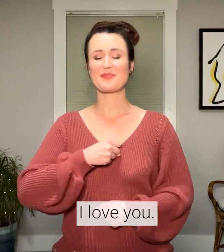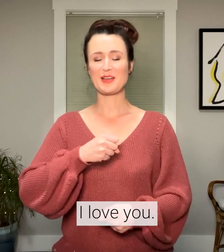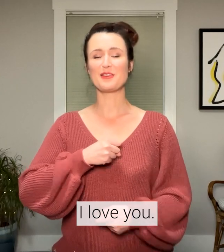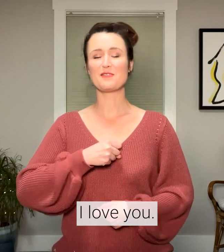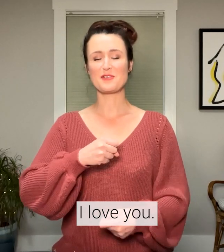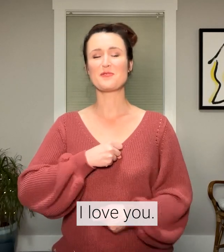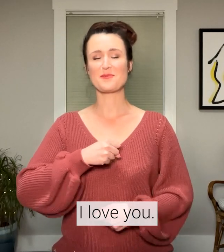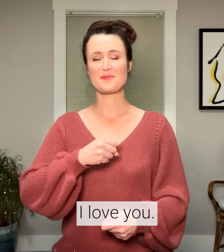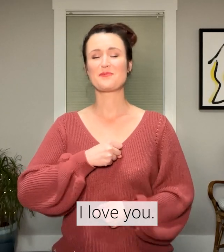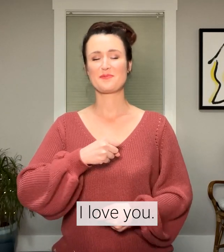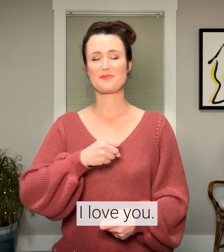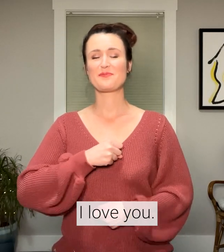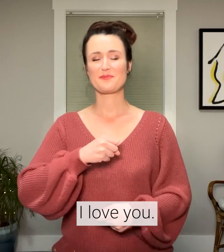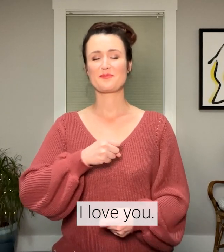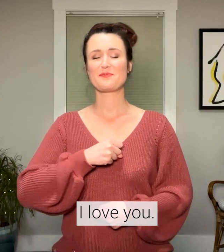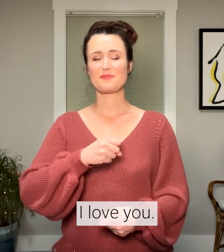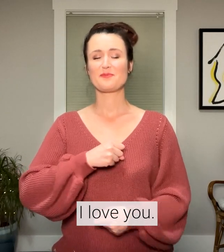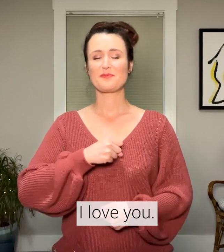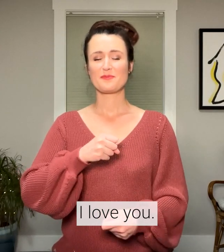I love you.